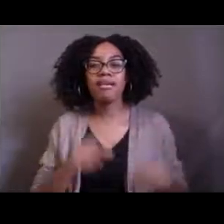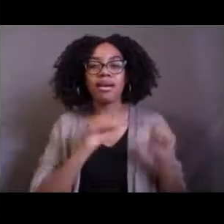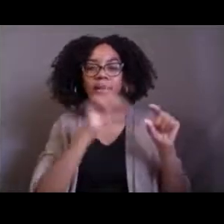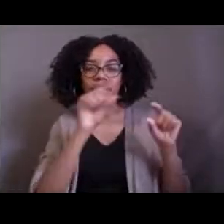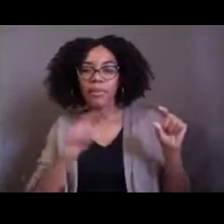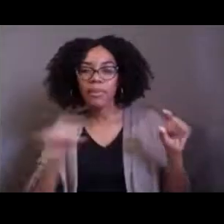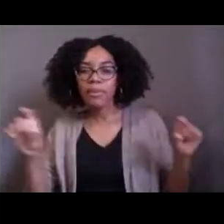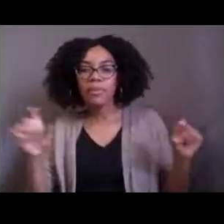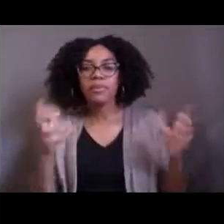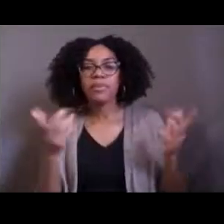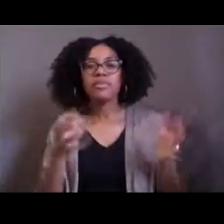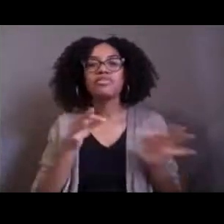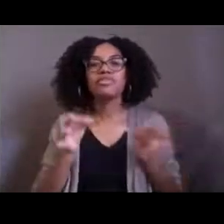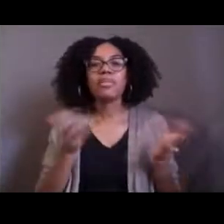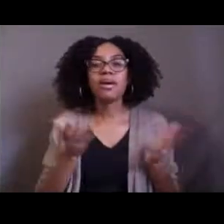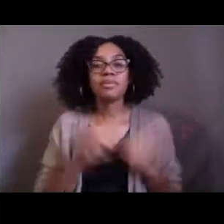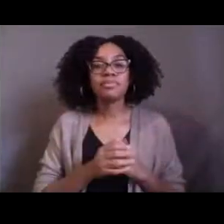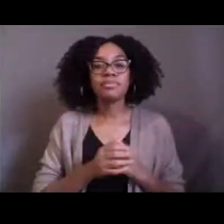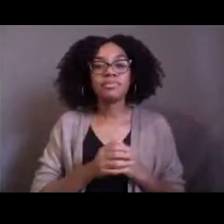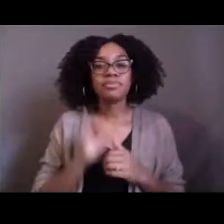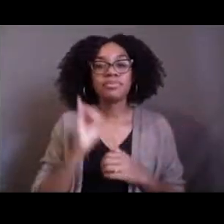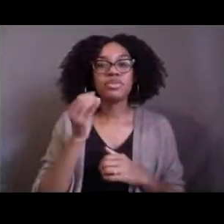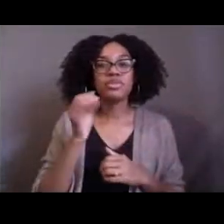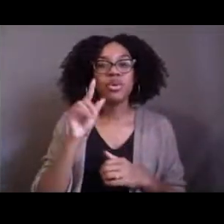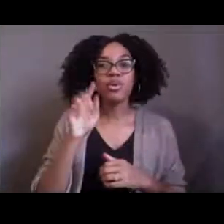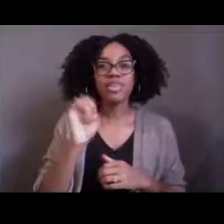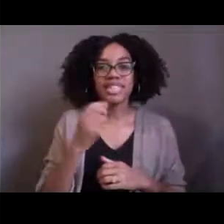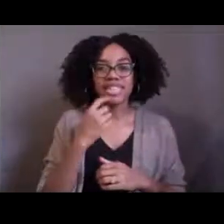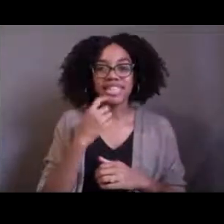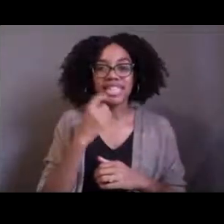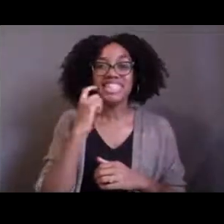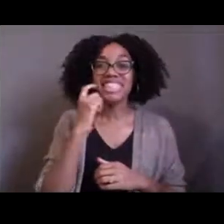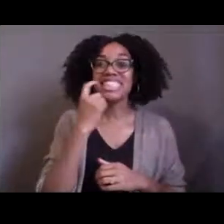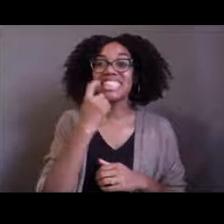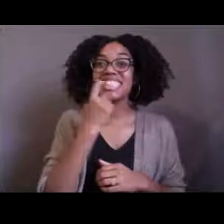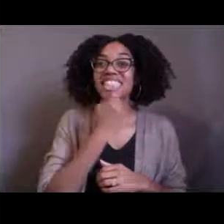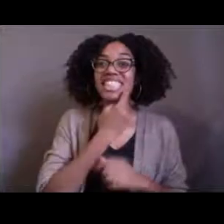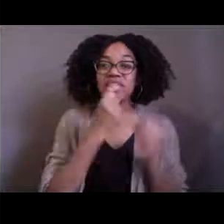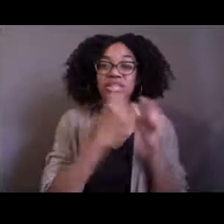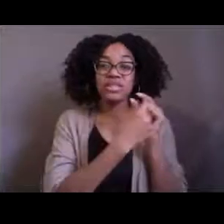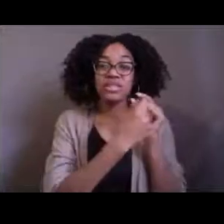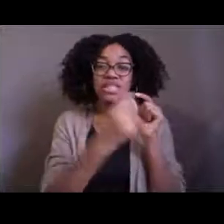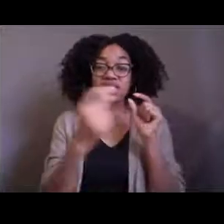Jodie says lots of rows of teeth. Isabella thinks it kind of looks like it's dead.